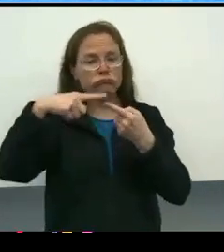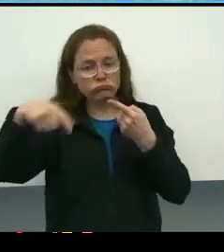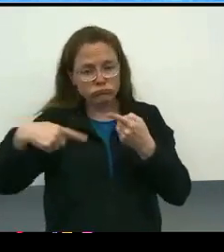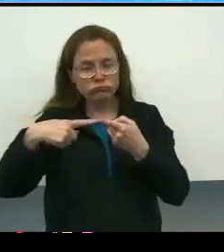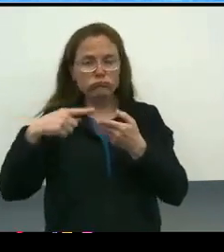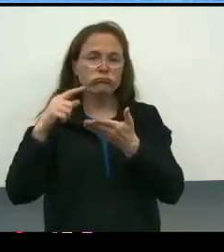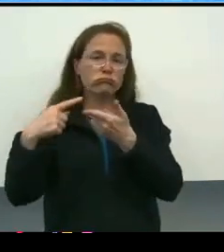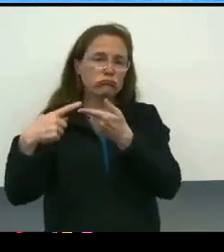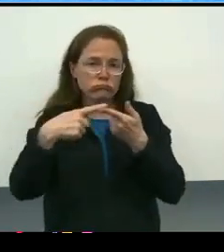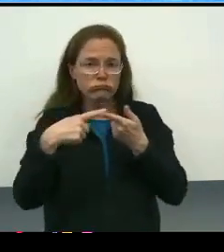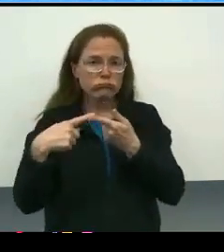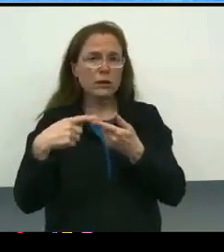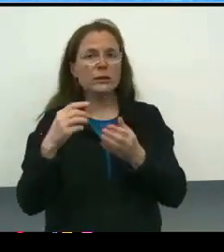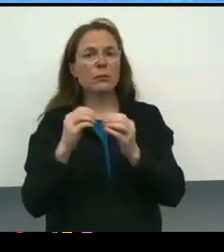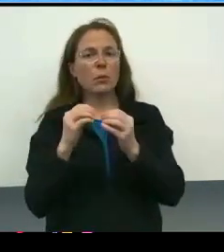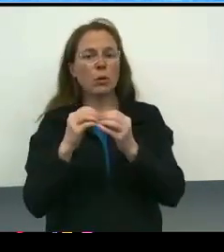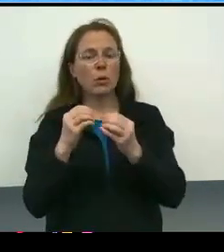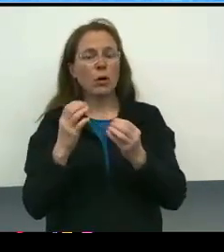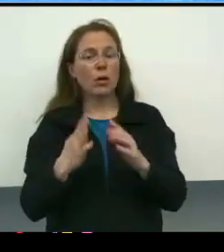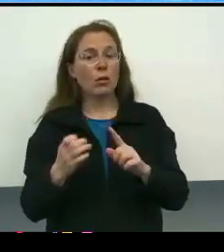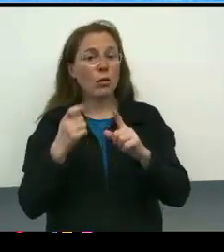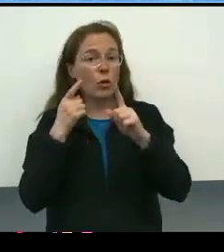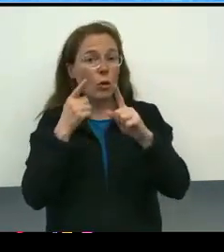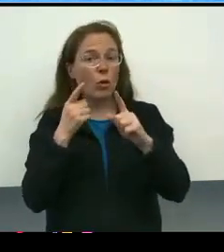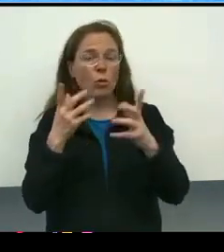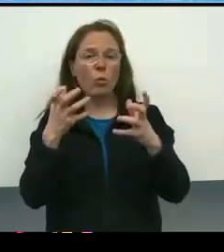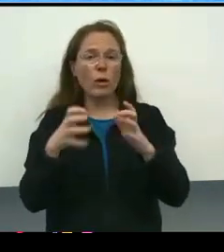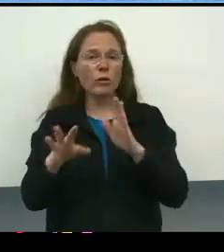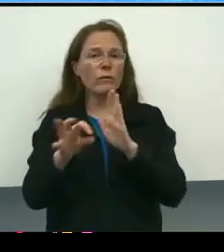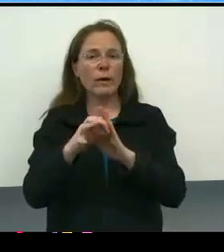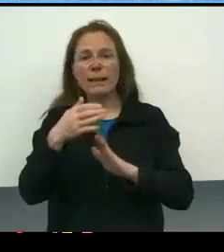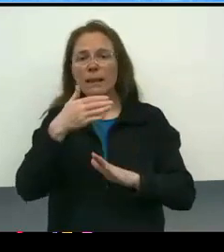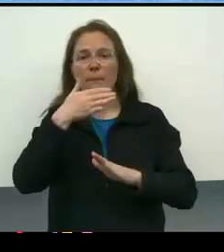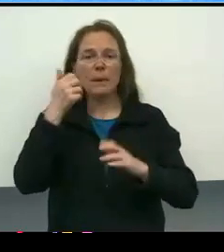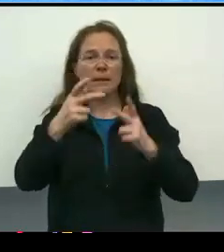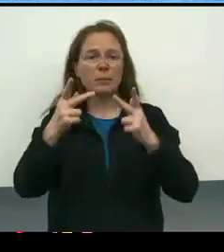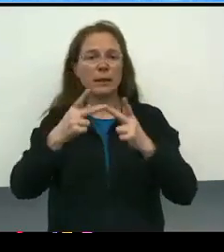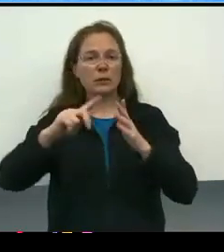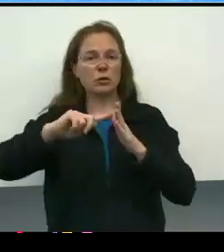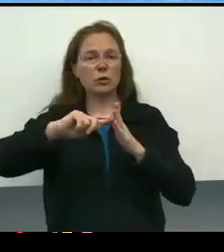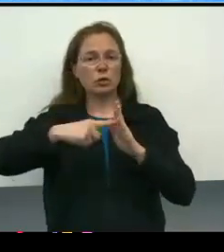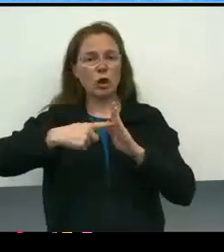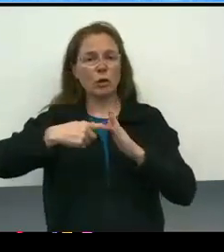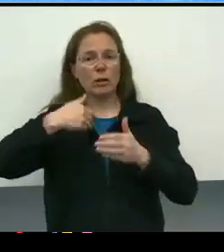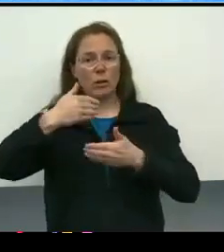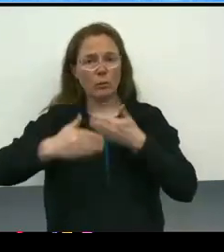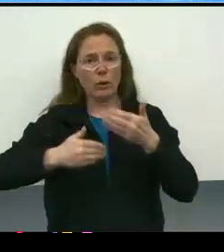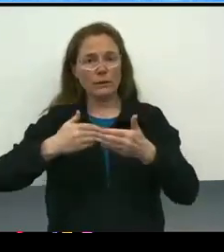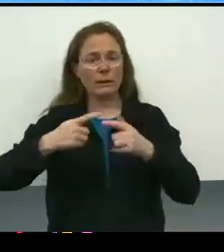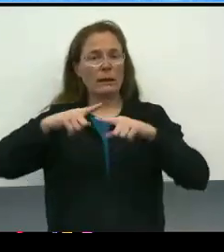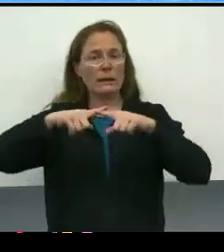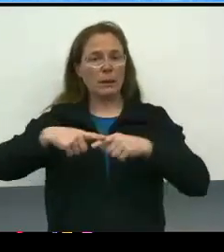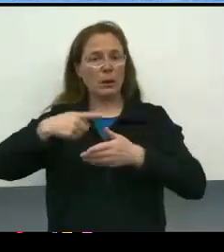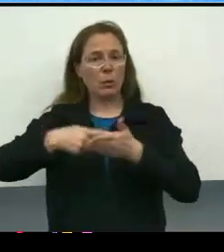What we're seeking is to find the best starting place that we can, based on the information that we have